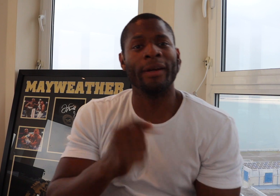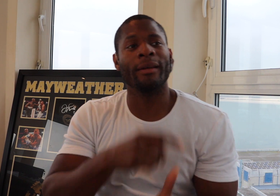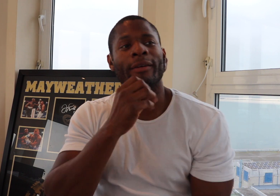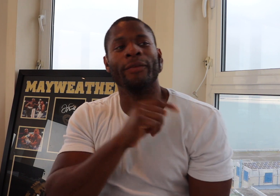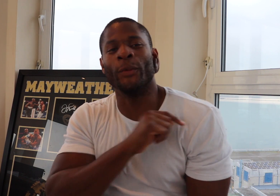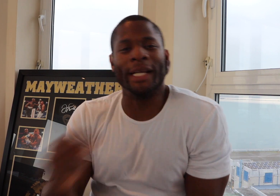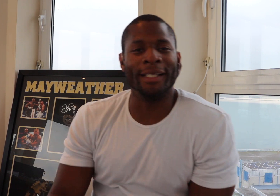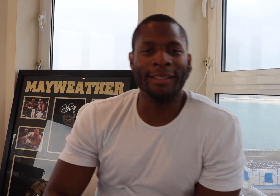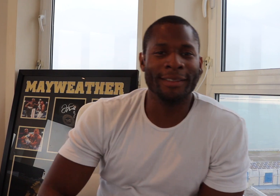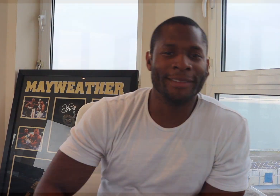Have a lovely week.